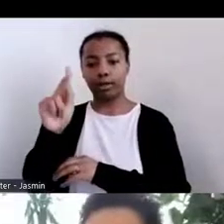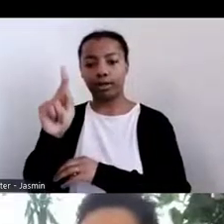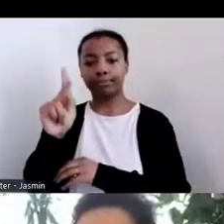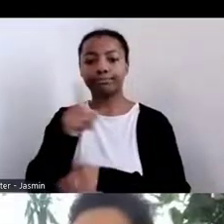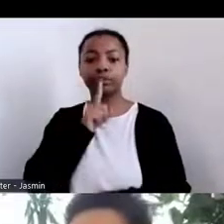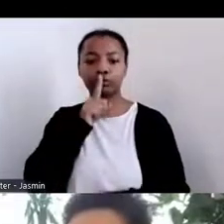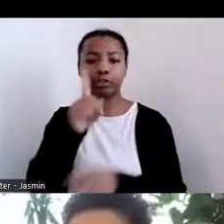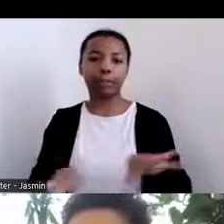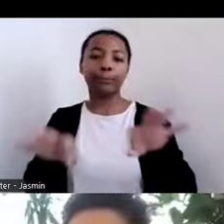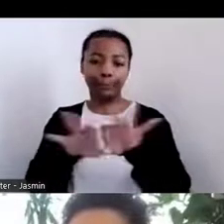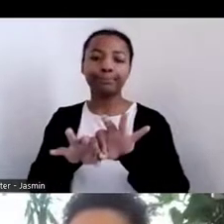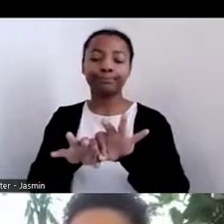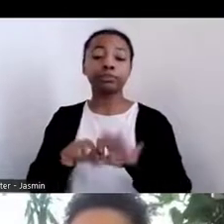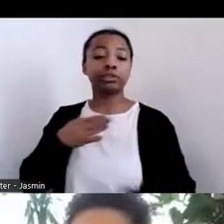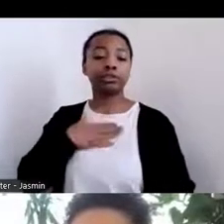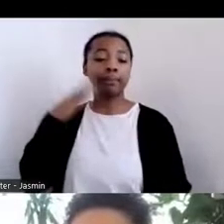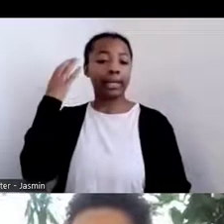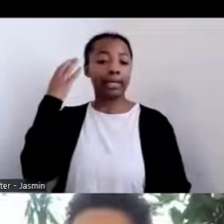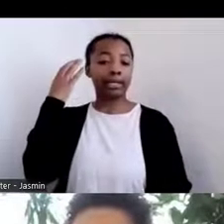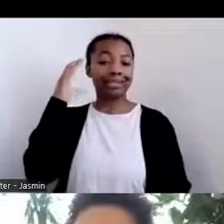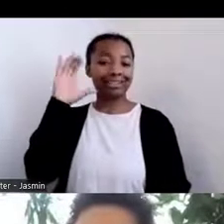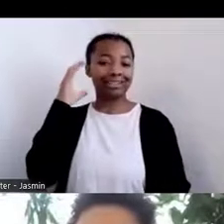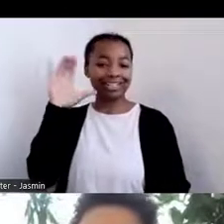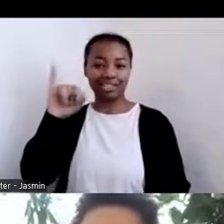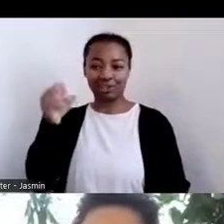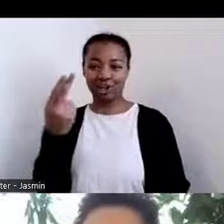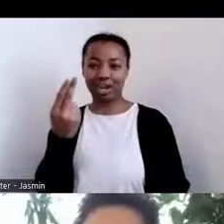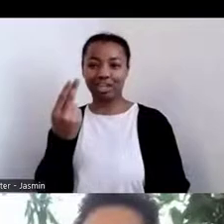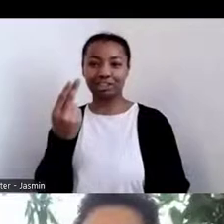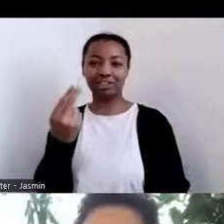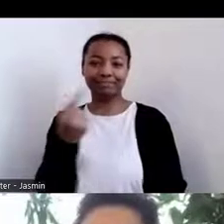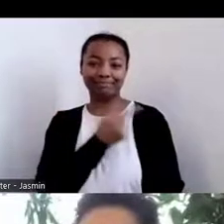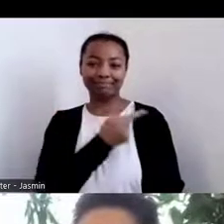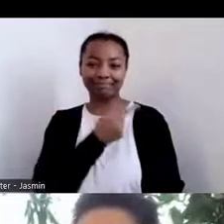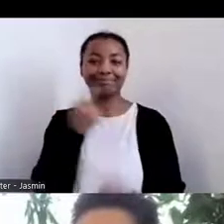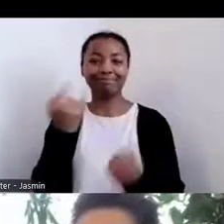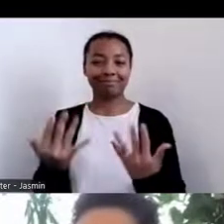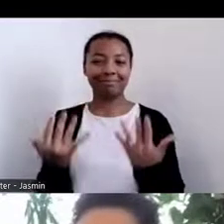Here is my cousin Josh, who is waiting for a kidney transplant.